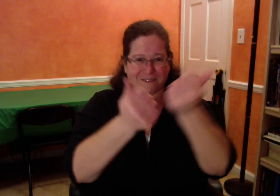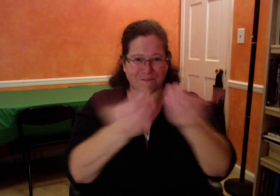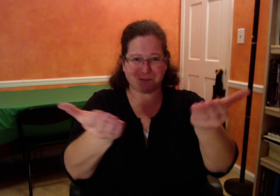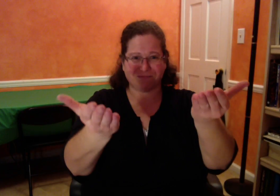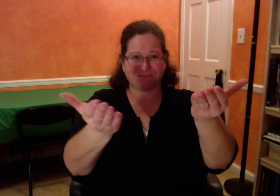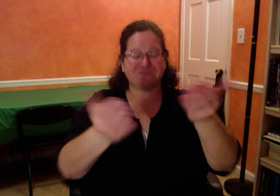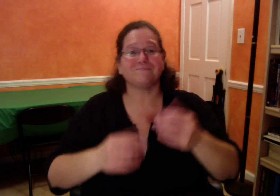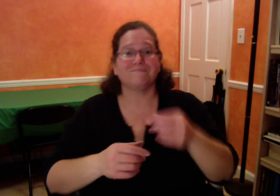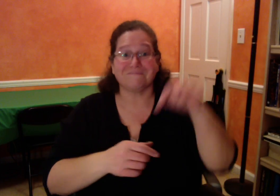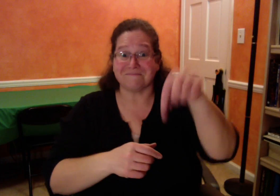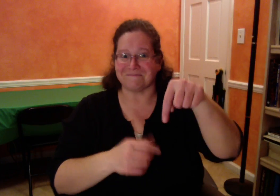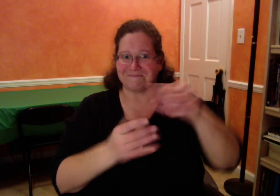Hello everyone!